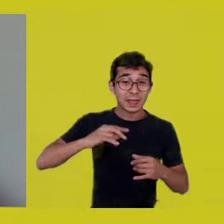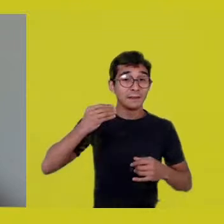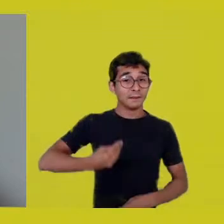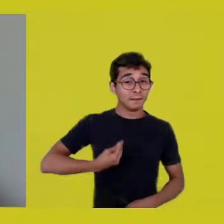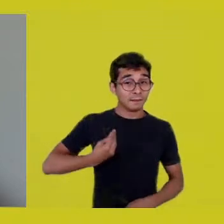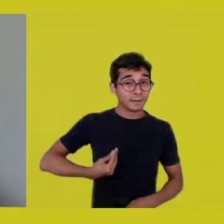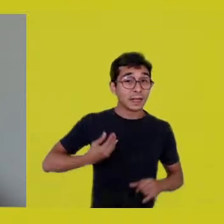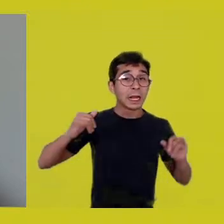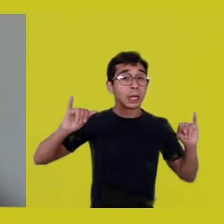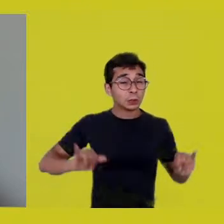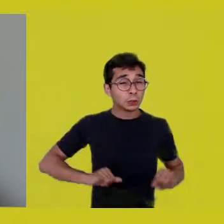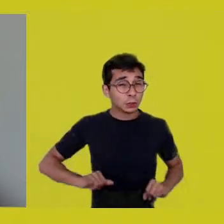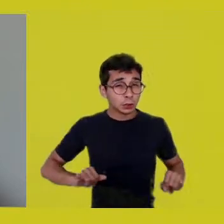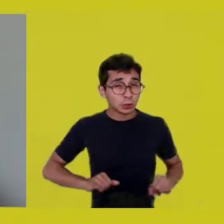who were beaten a lot,